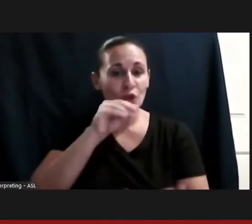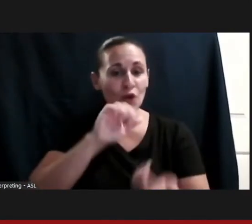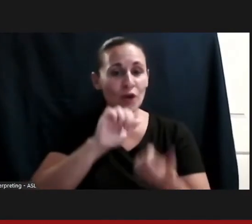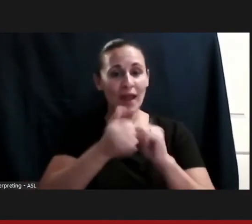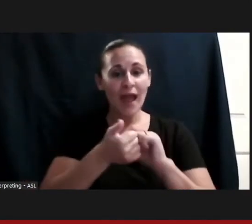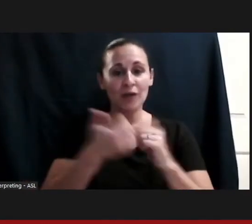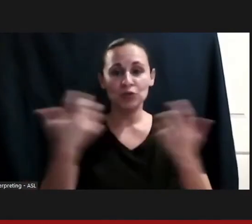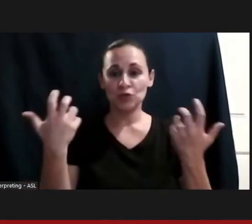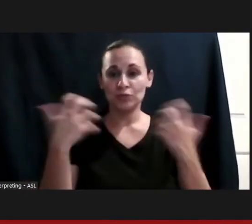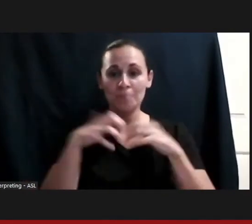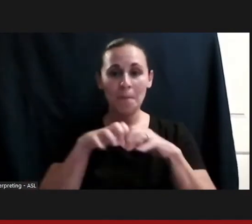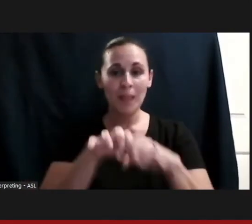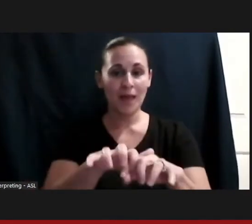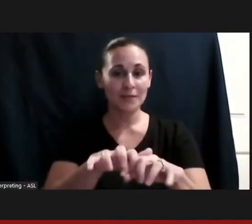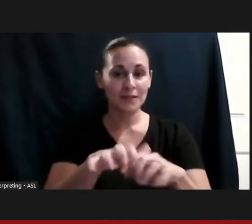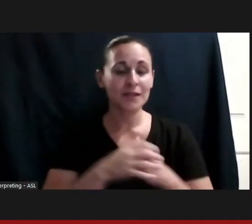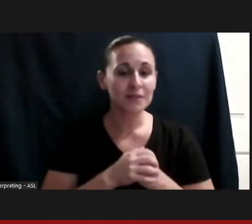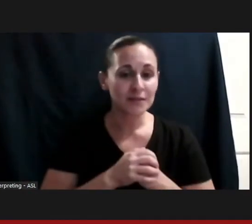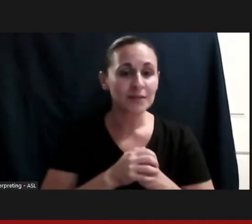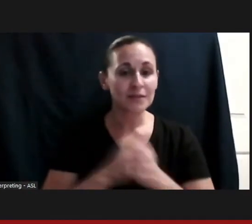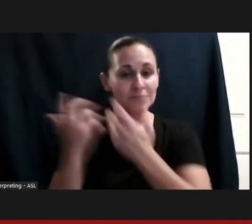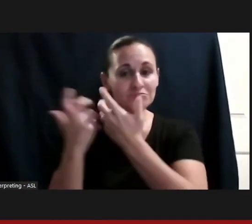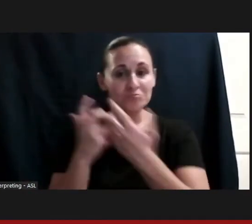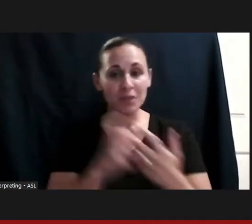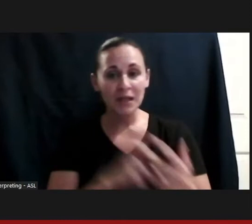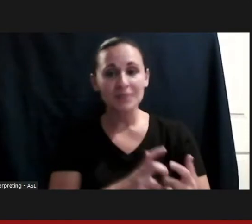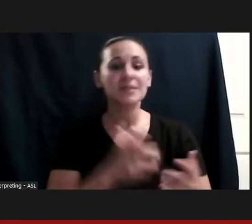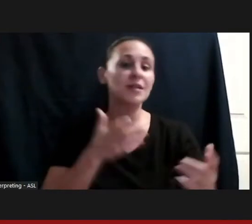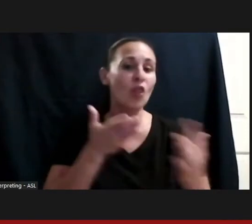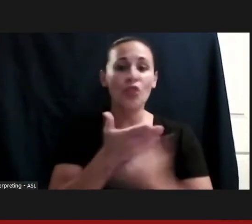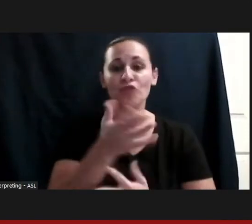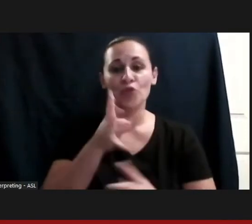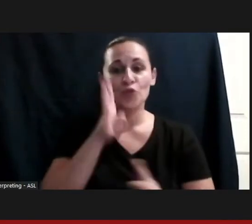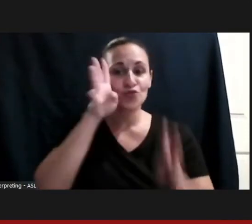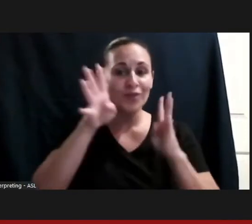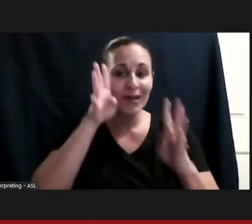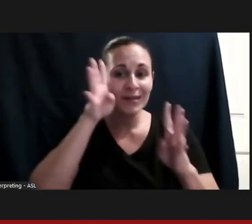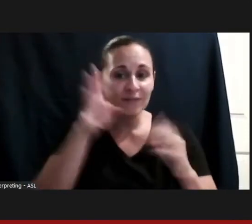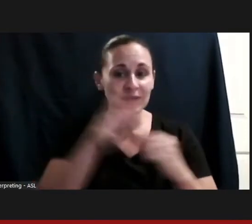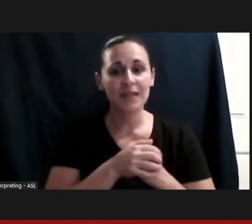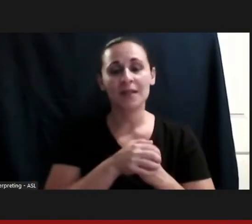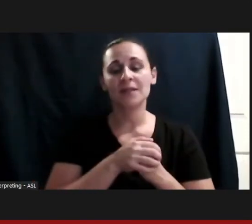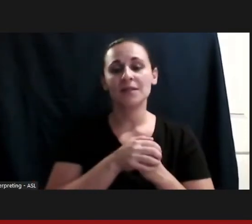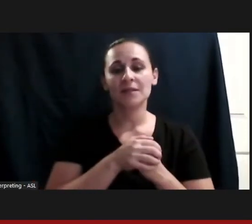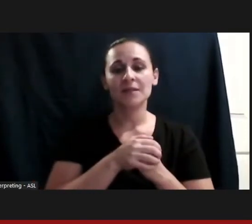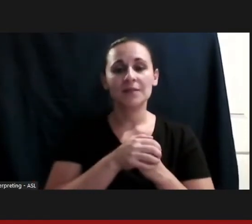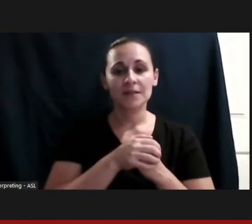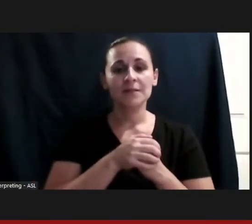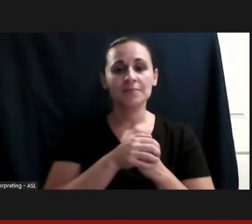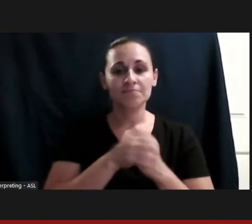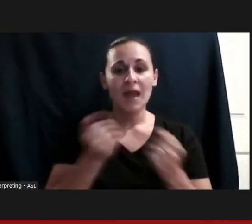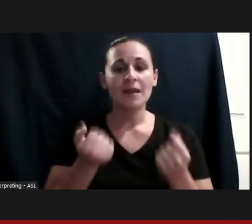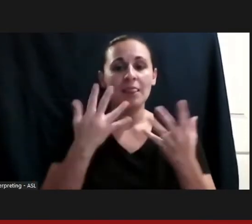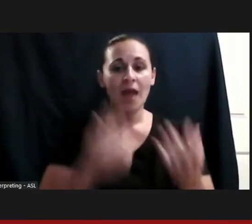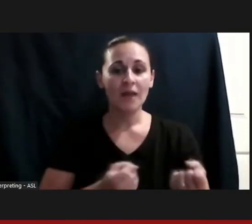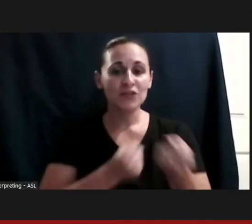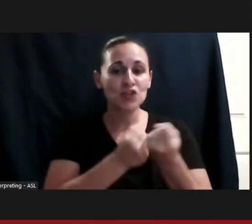and to get things done through creativity. And a lot of support from family and friends.